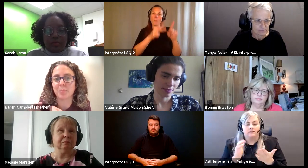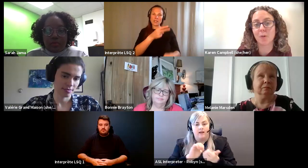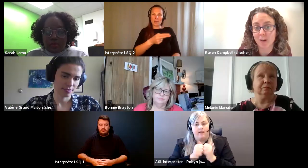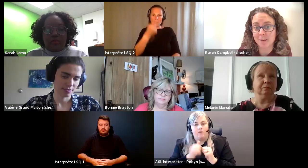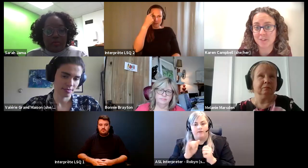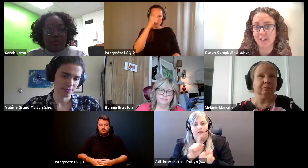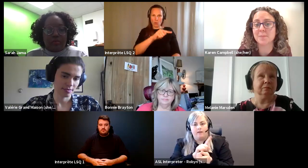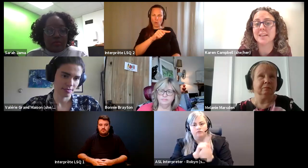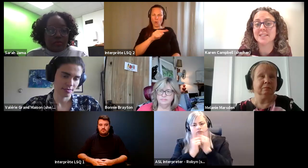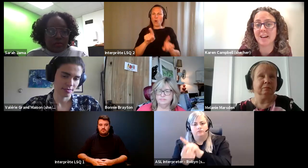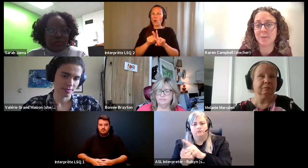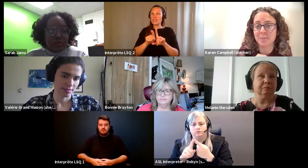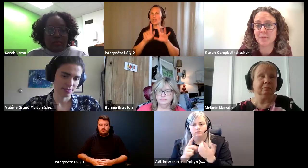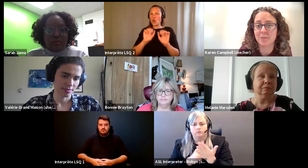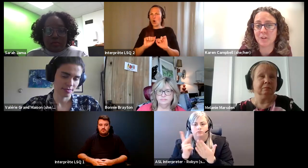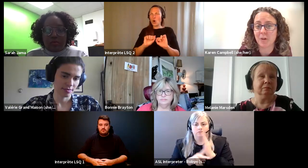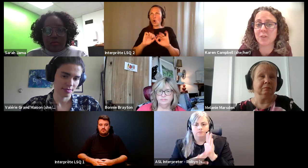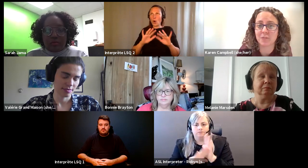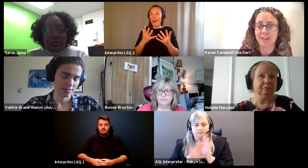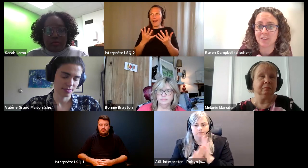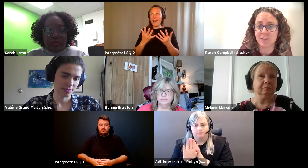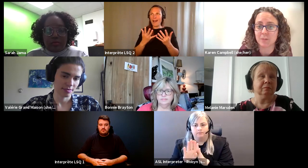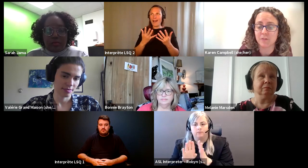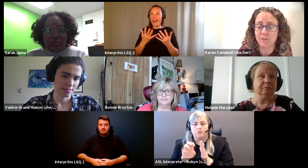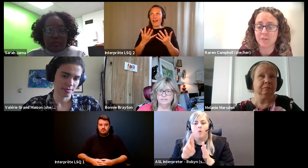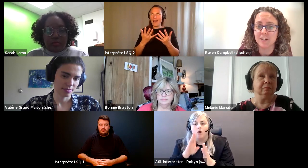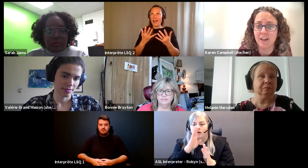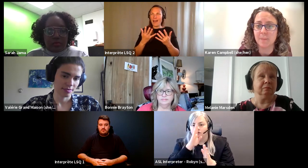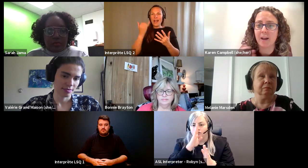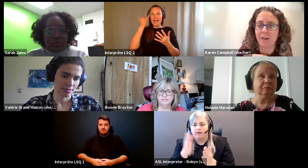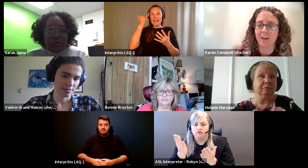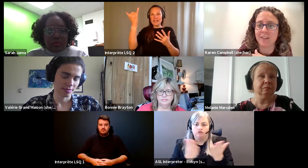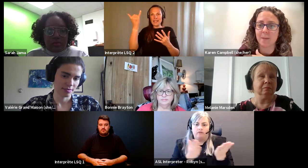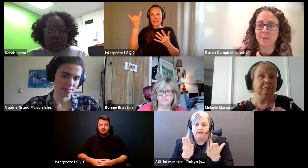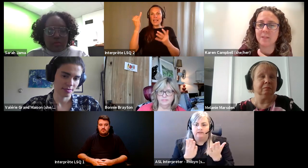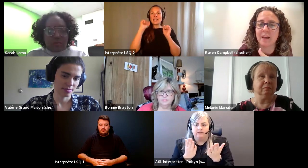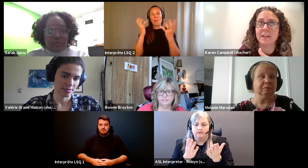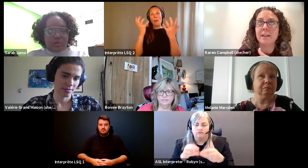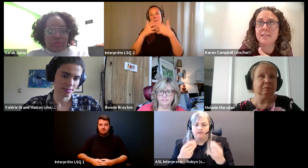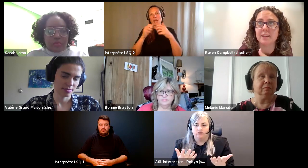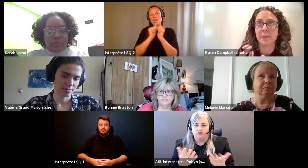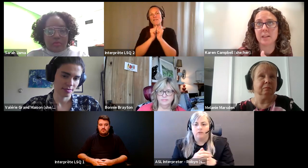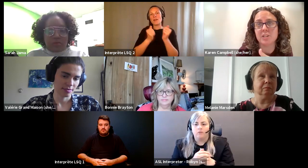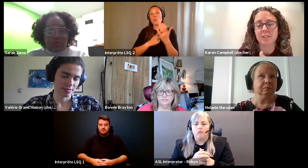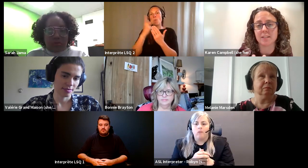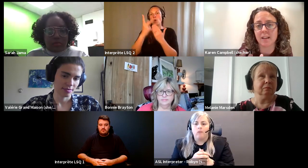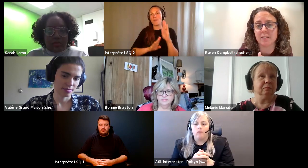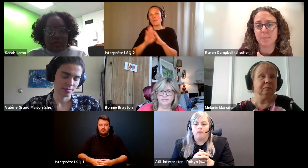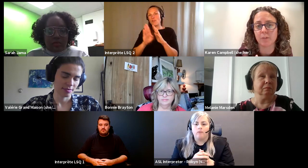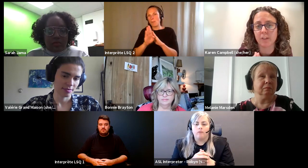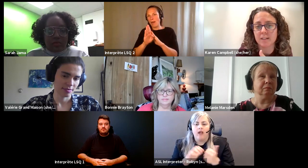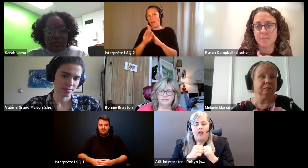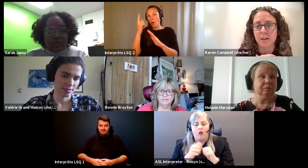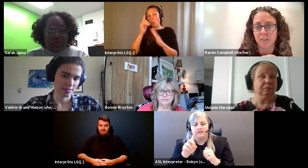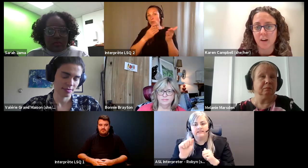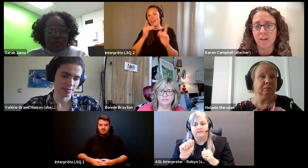Karen Campbell (she/her): program development for direct service division and how How can that be that disability justice lens be reflected better there.